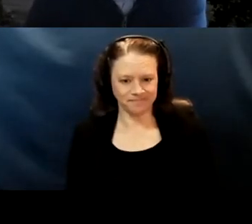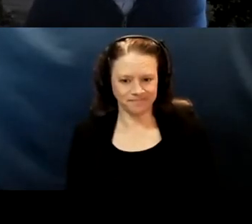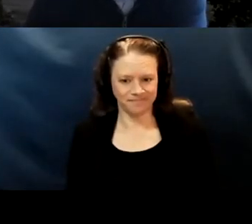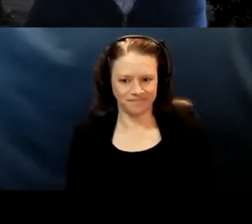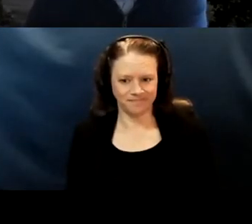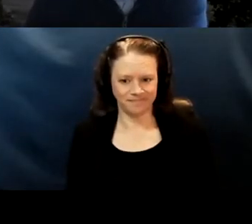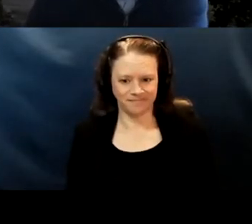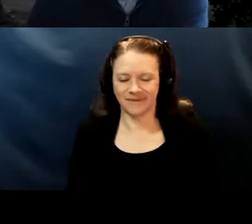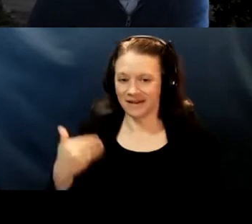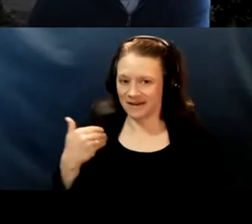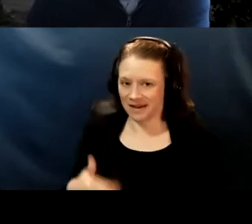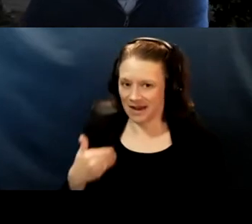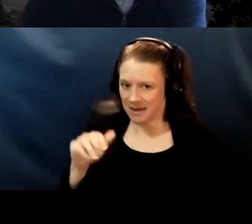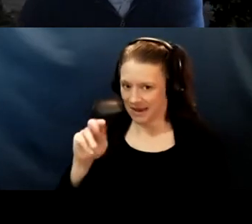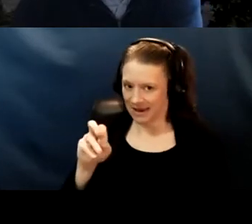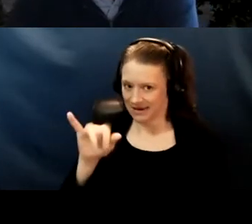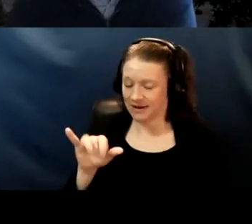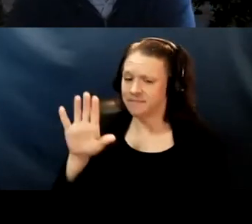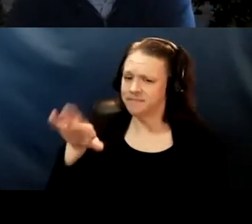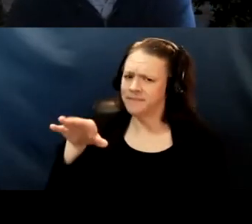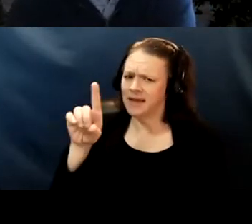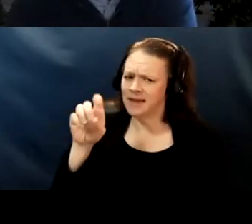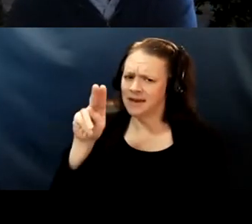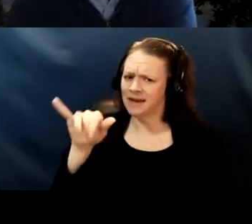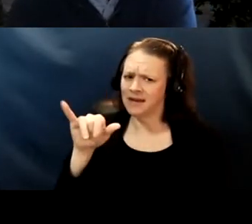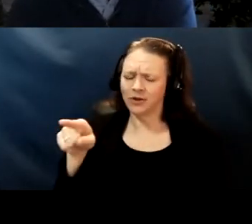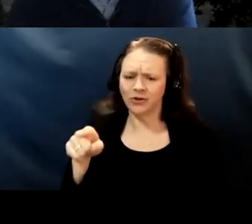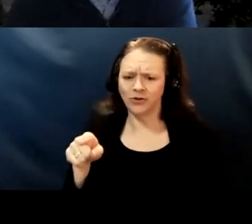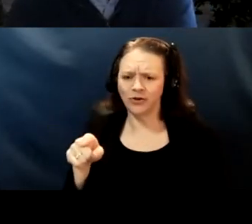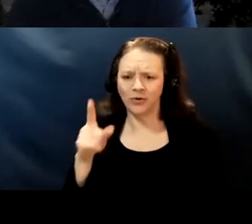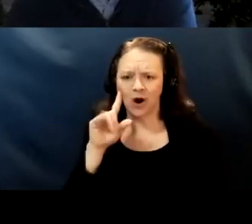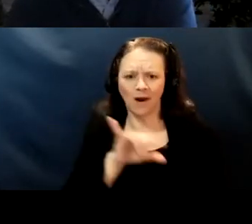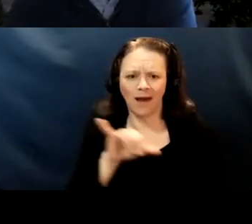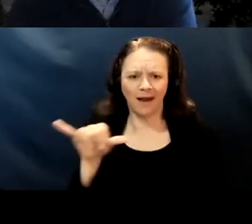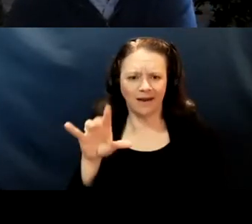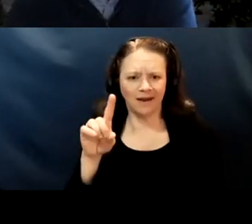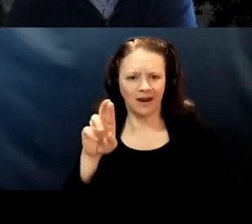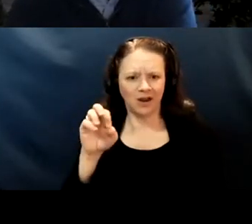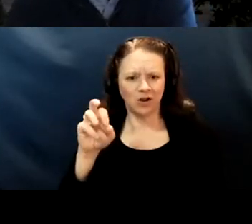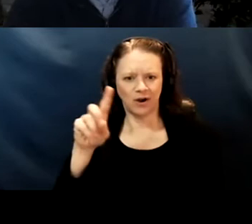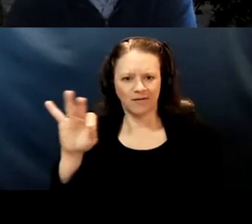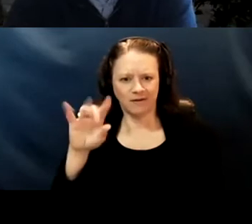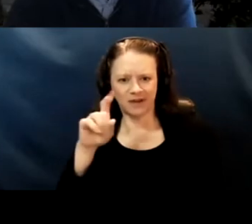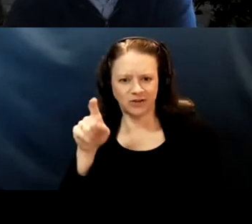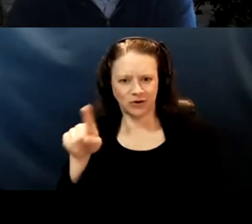So this is Andy. Denny, you know you're kind of like out in the sense that you're a national organization